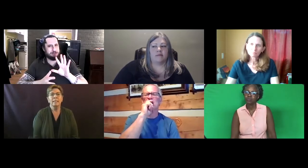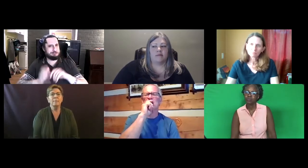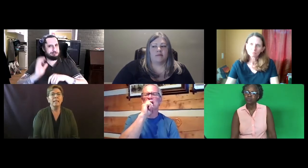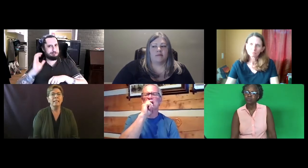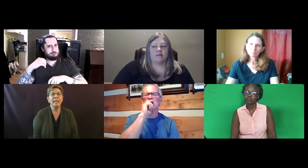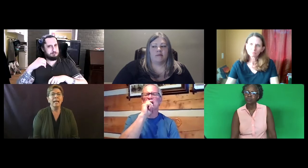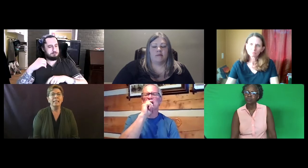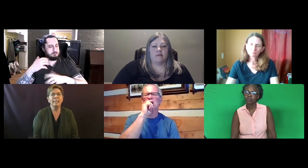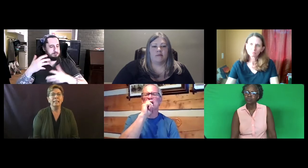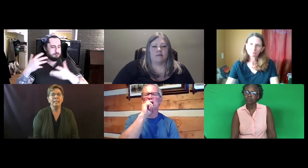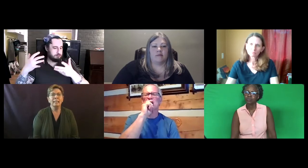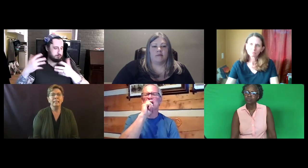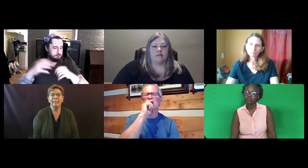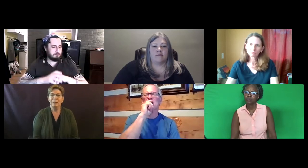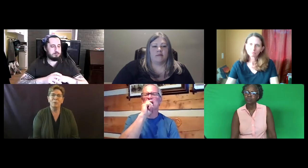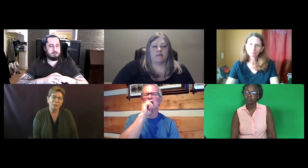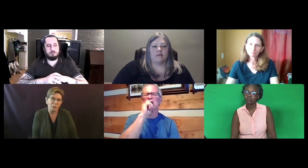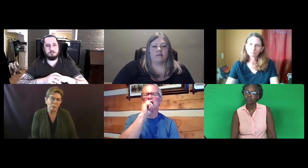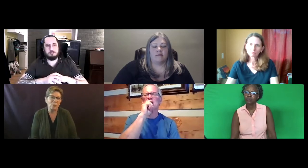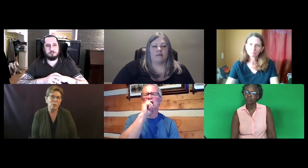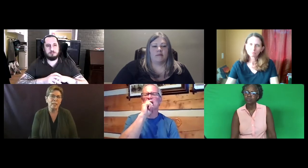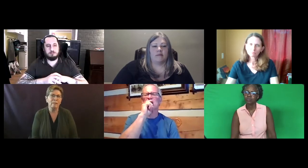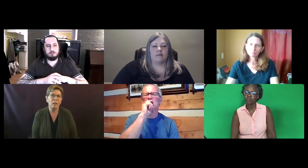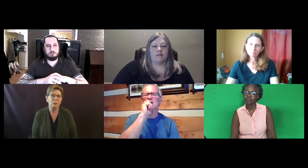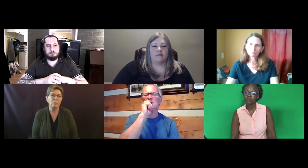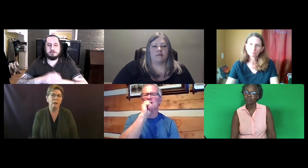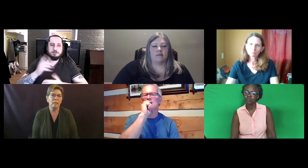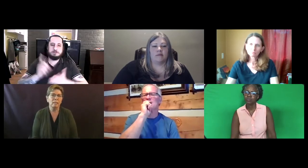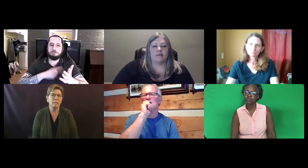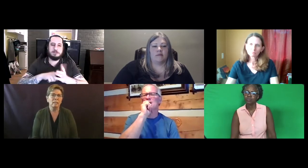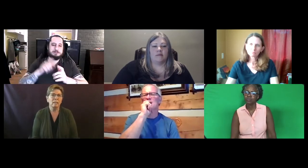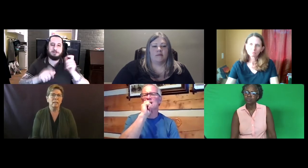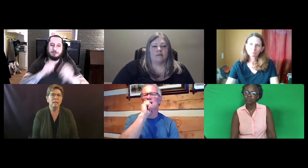Some said that they were interpreters, which is kind of an odd response.